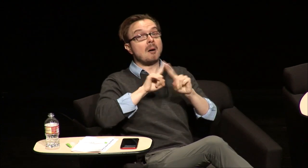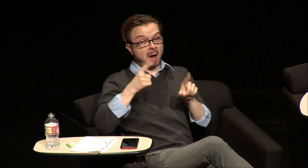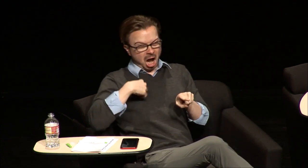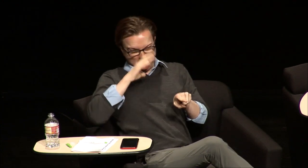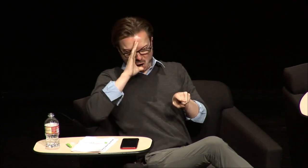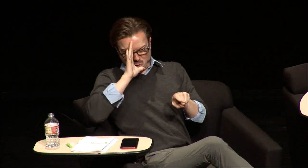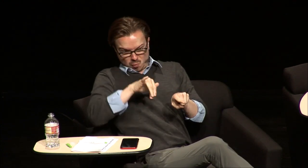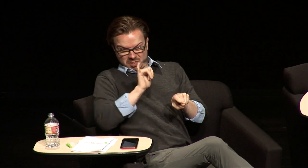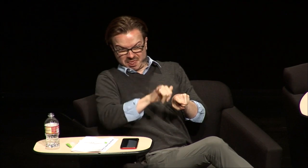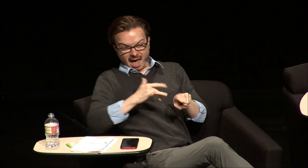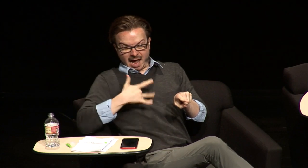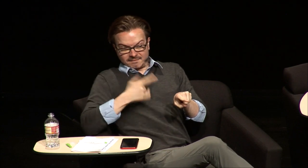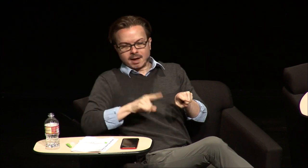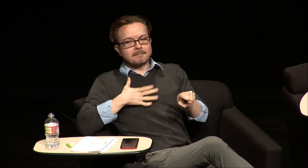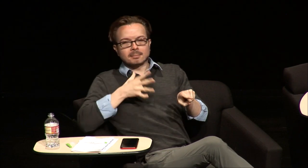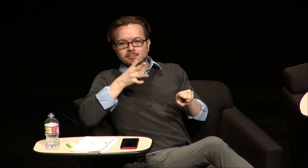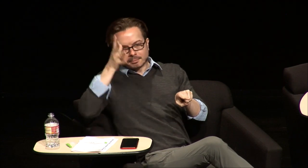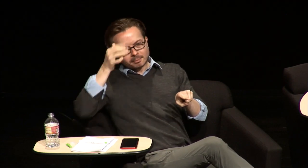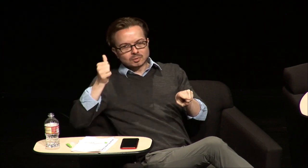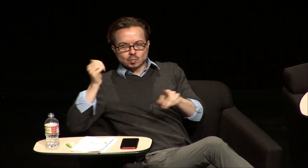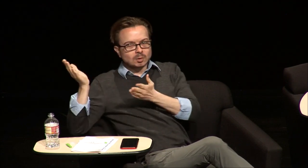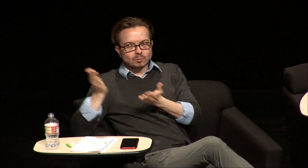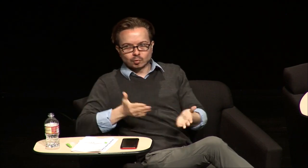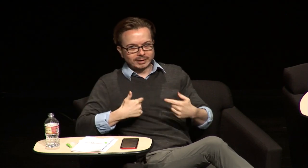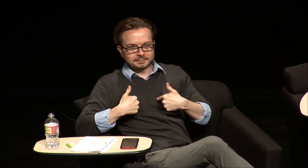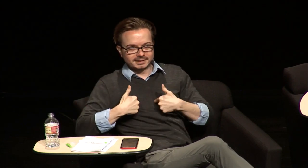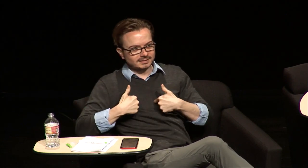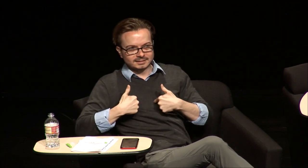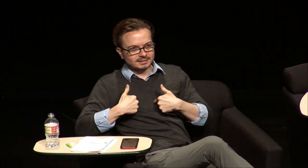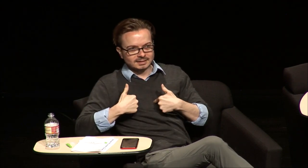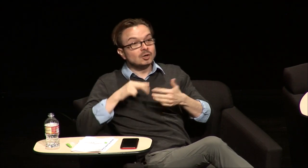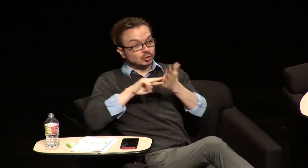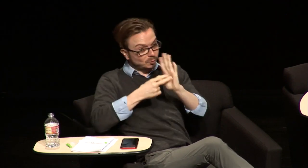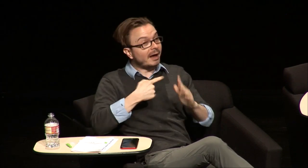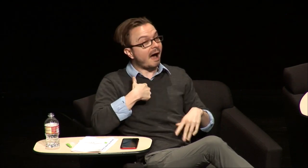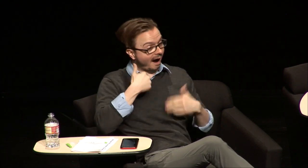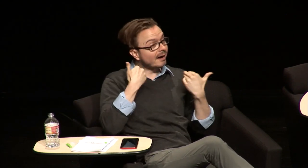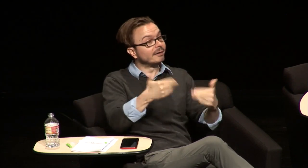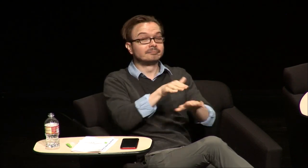my parents are gonna be there but I I knew that my parents wouldn't